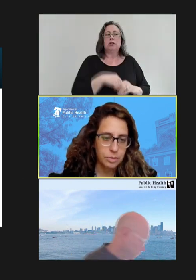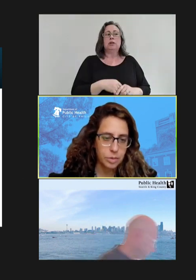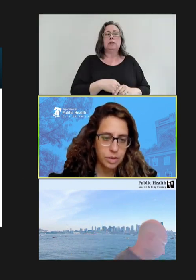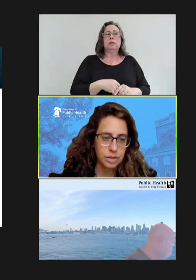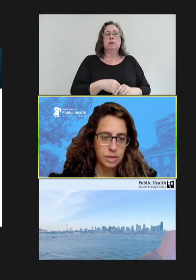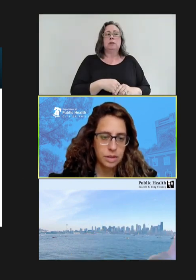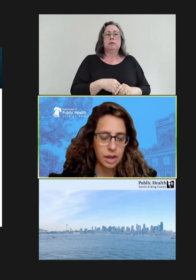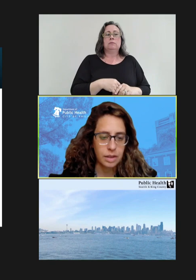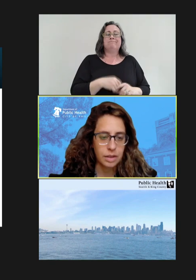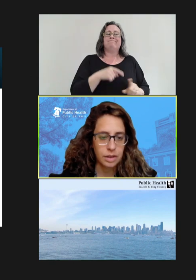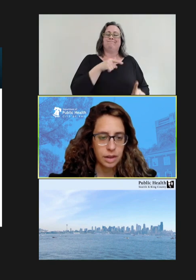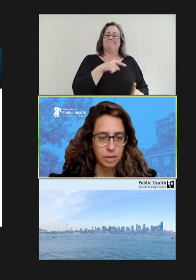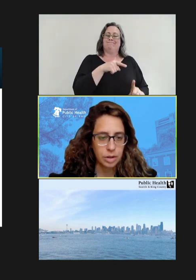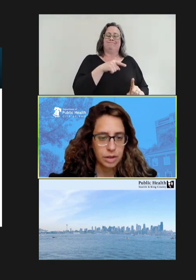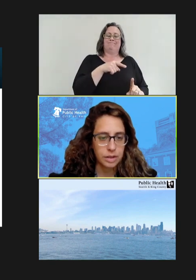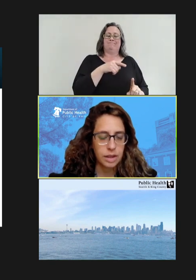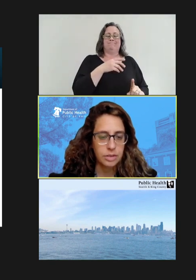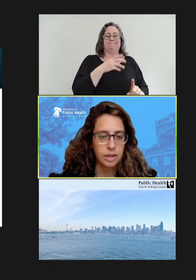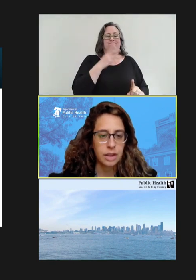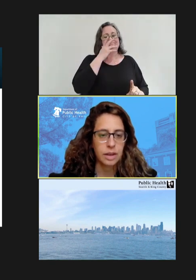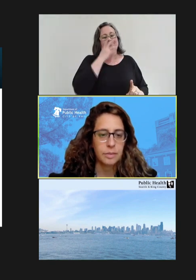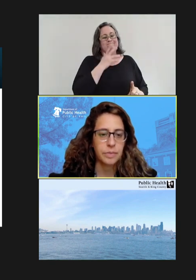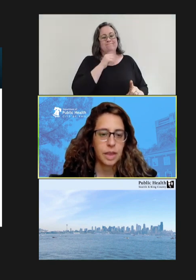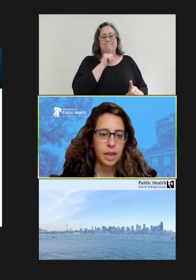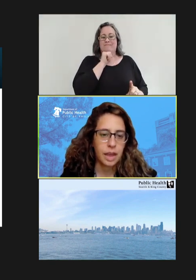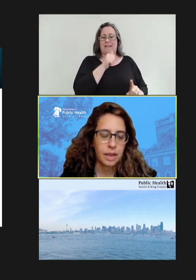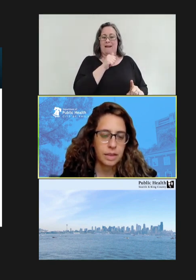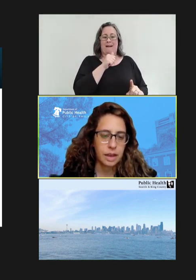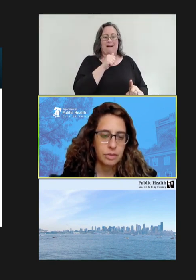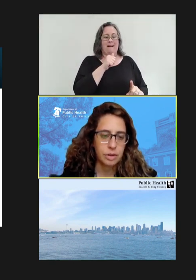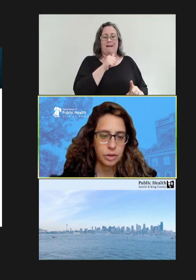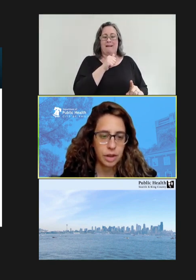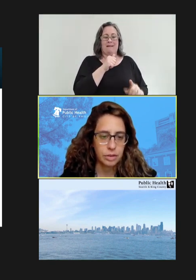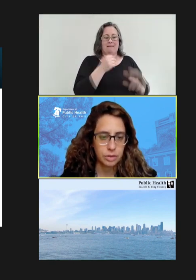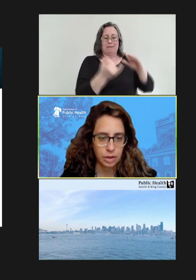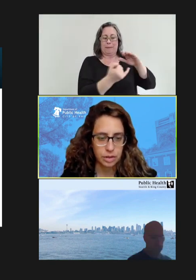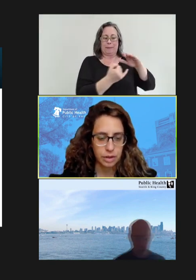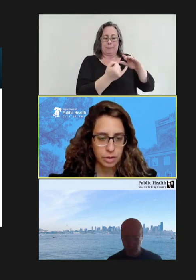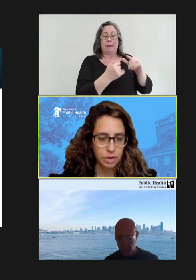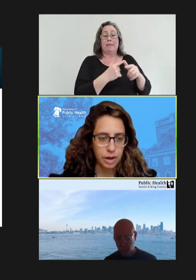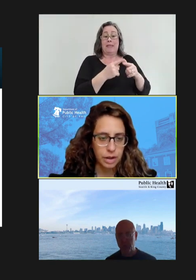was not on airborne isolation. And after a few days, was noted to have a rash,